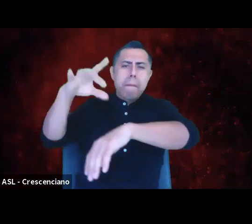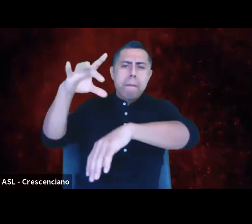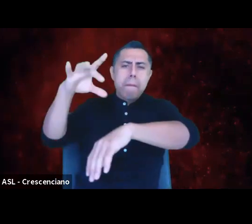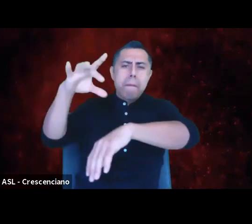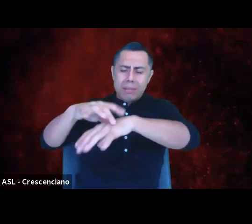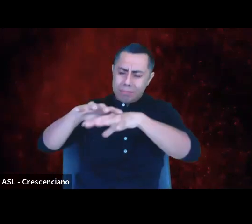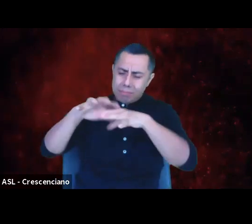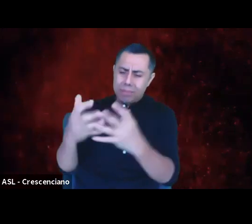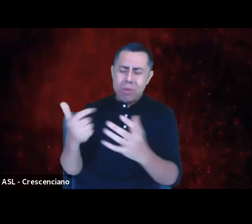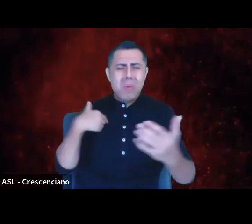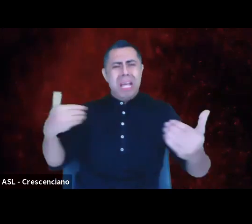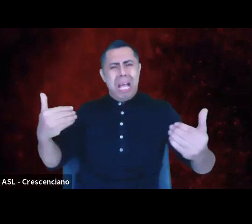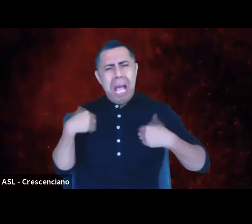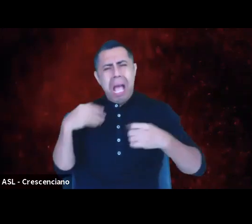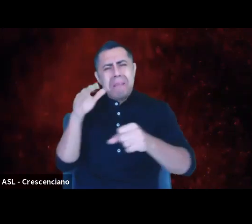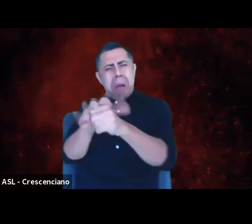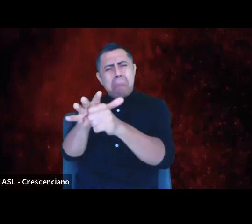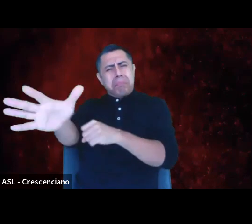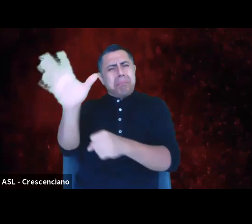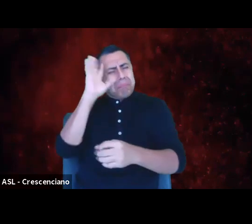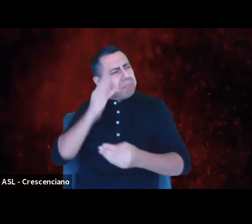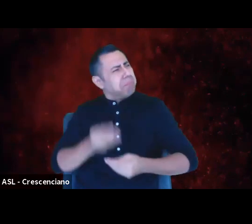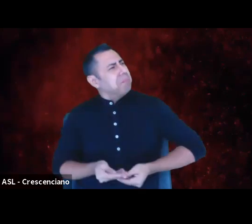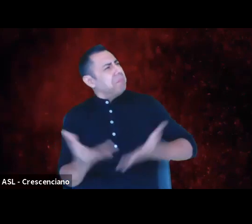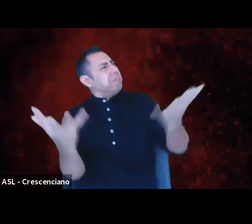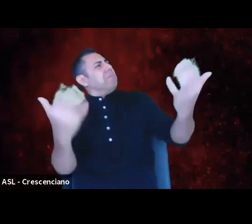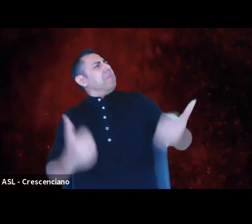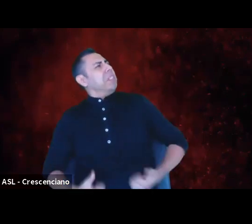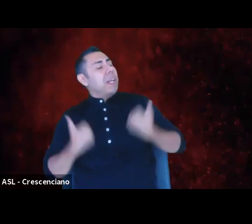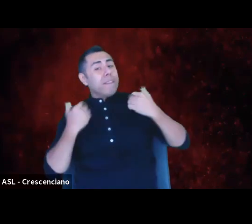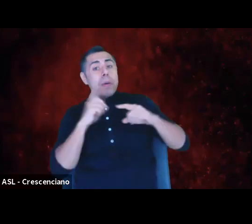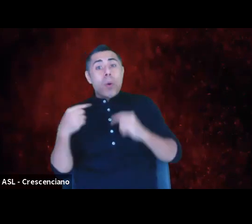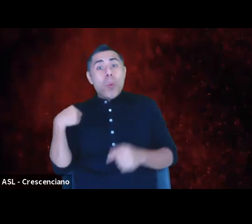We have created systems that do not allow for that Truth to manifest.